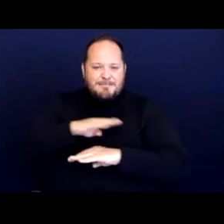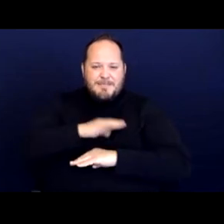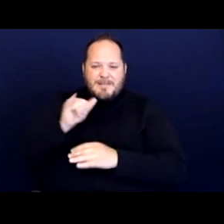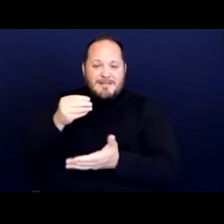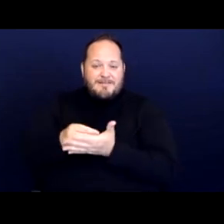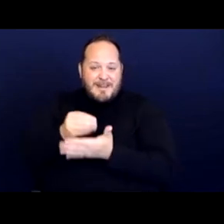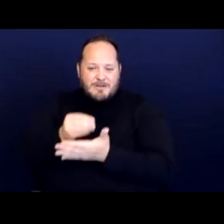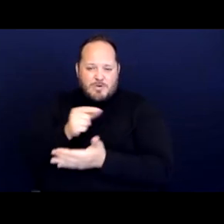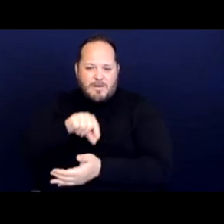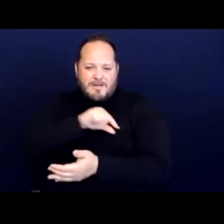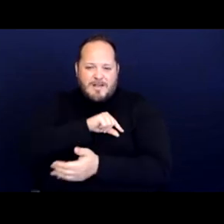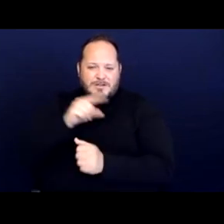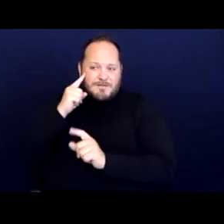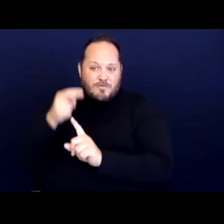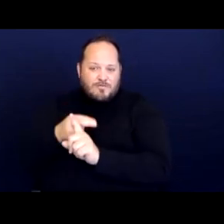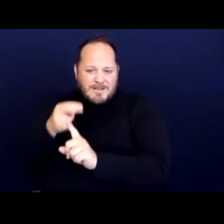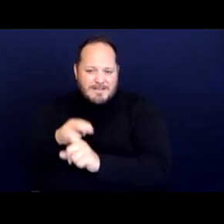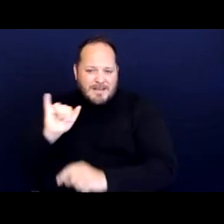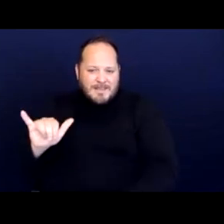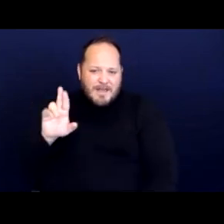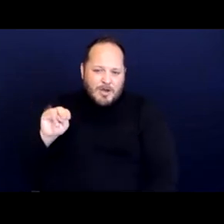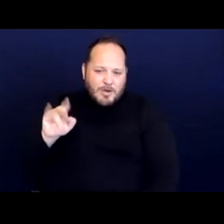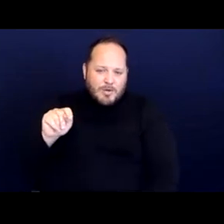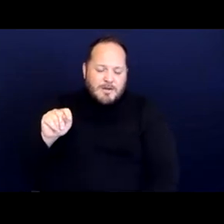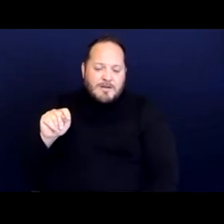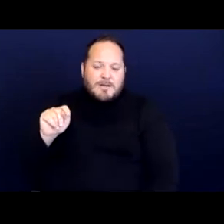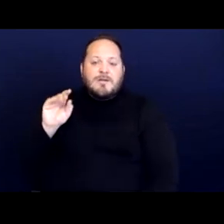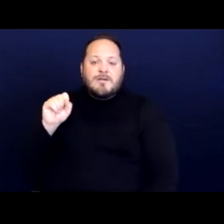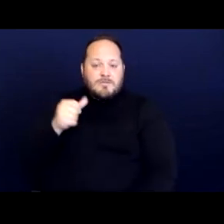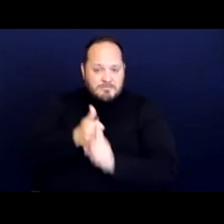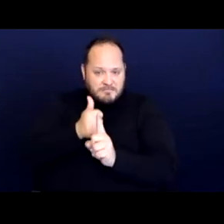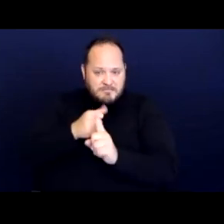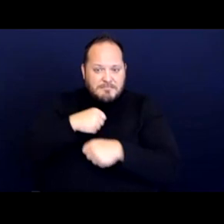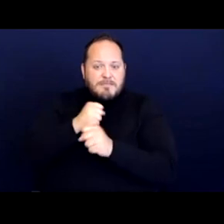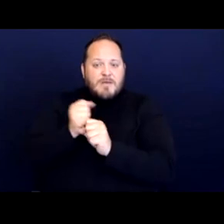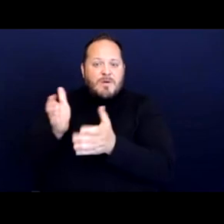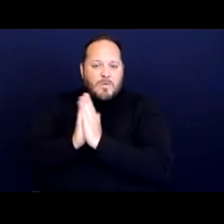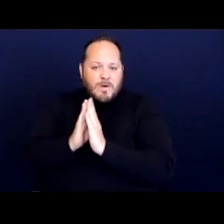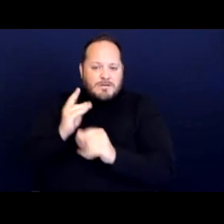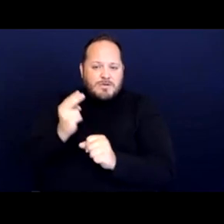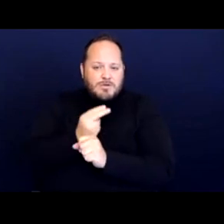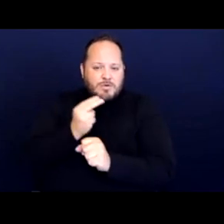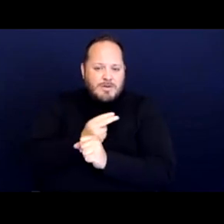for renting the units. So they made a request to utilize their relative